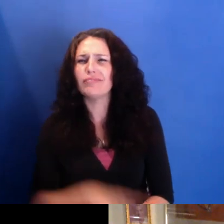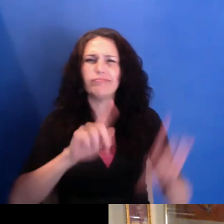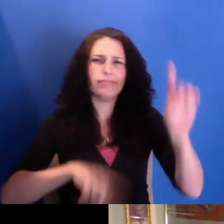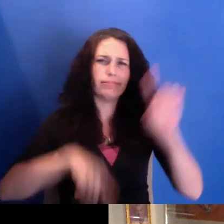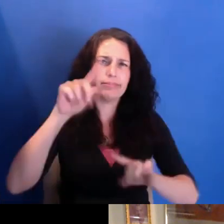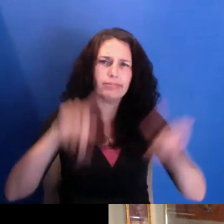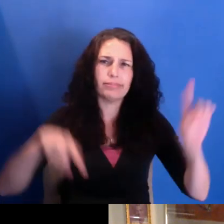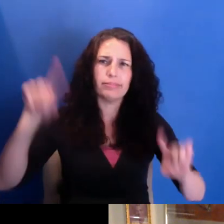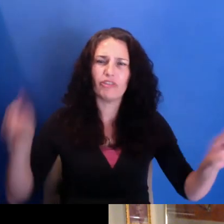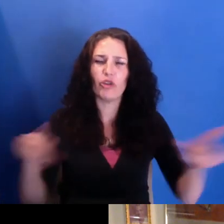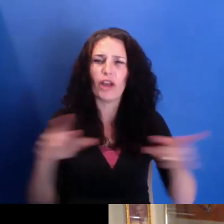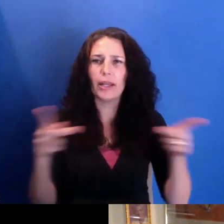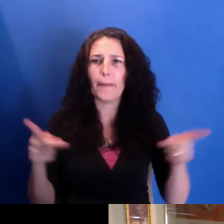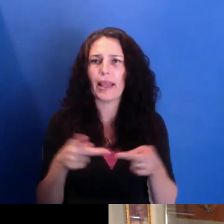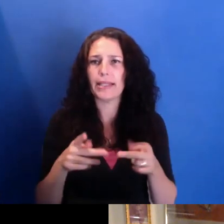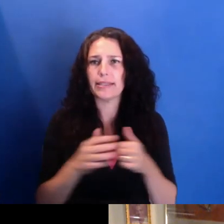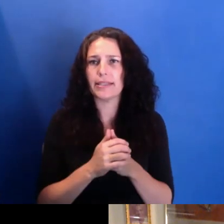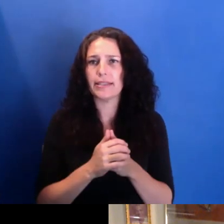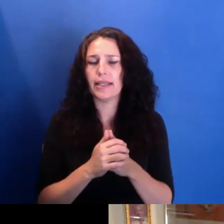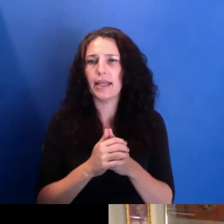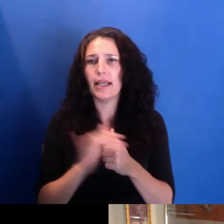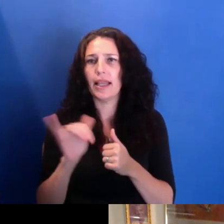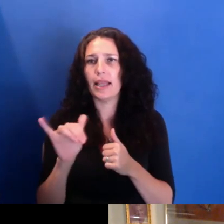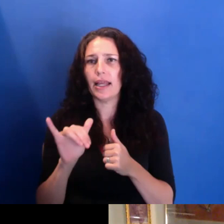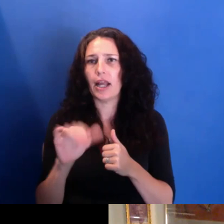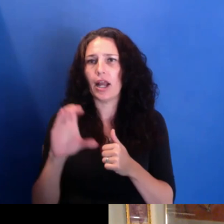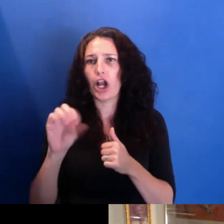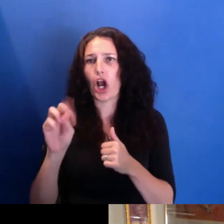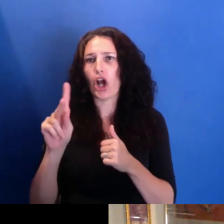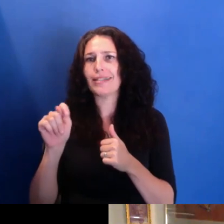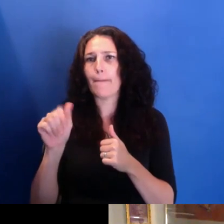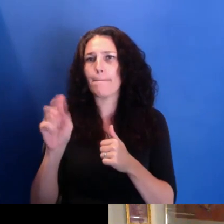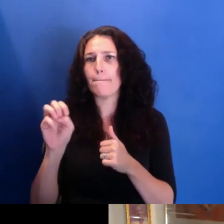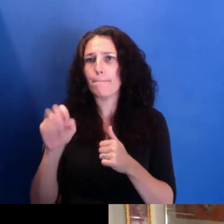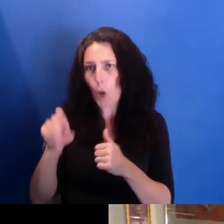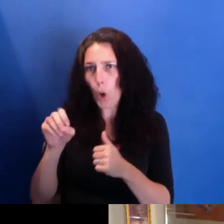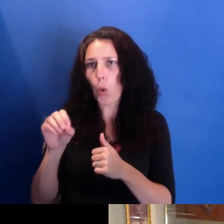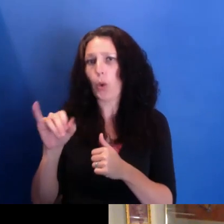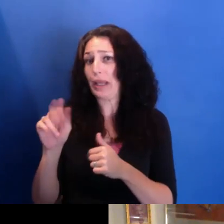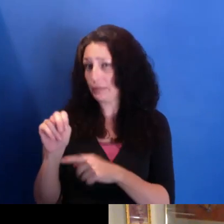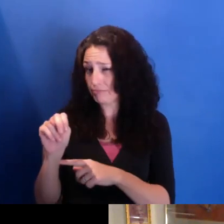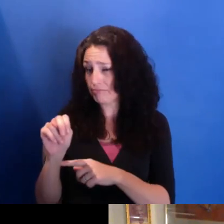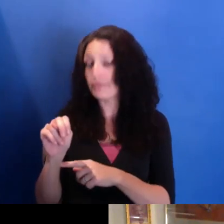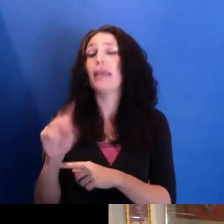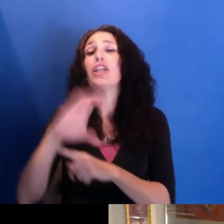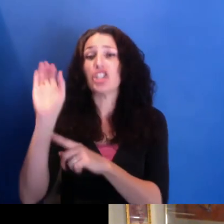you know, places like in Chicago, I mean, that have their roots in community media